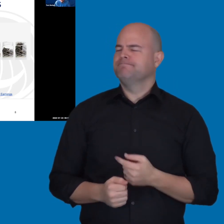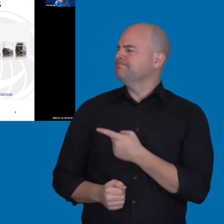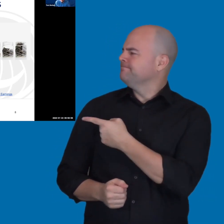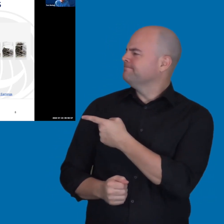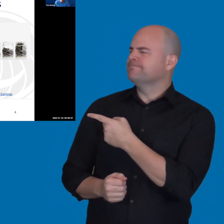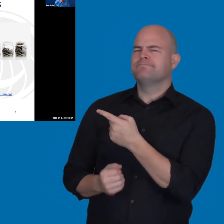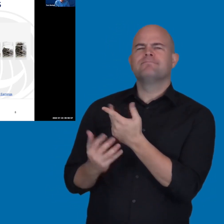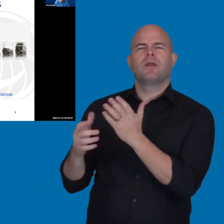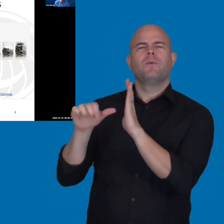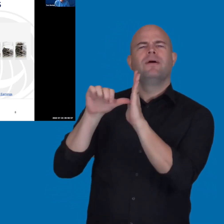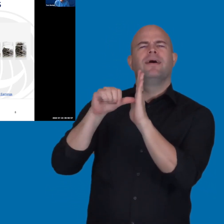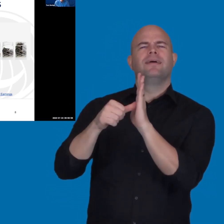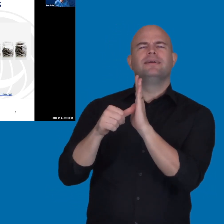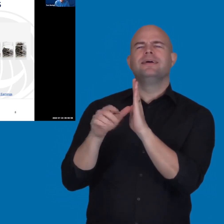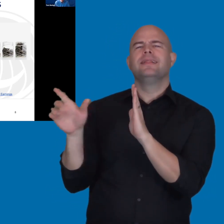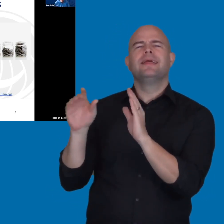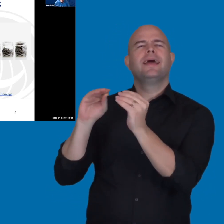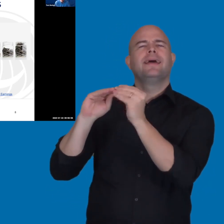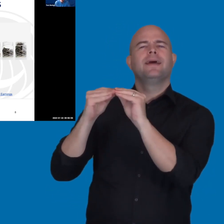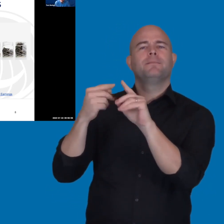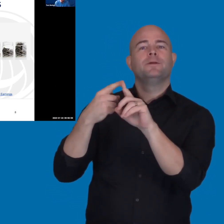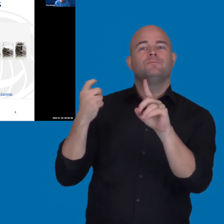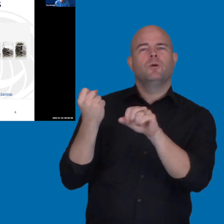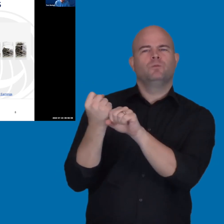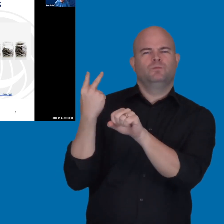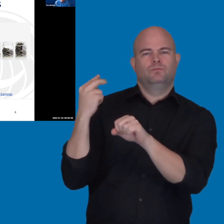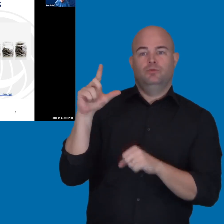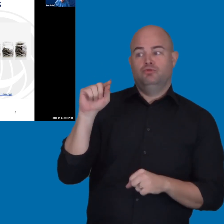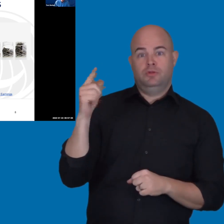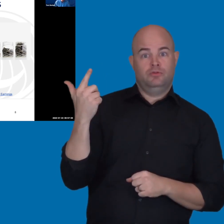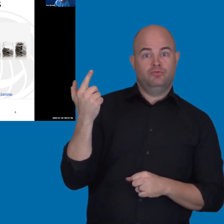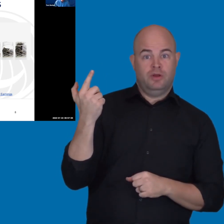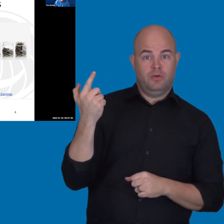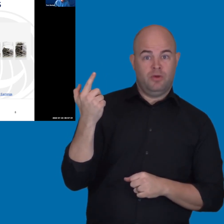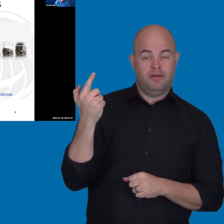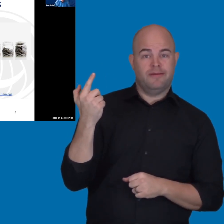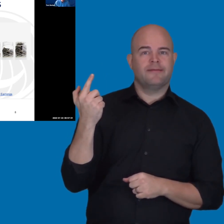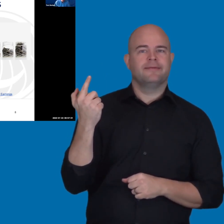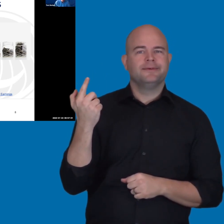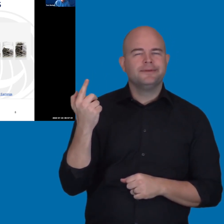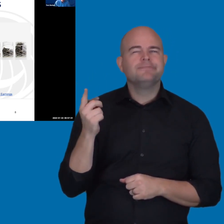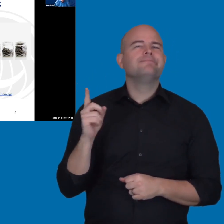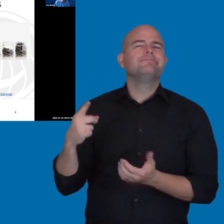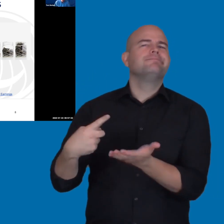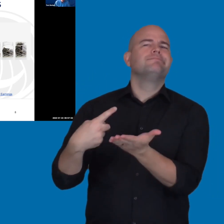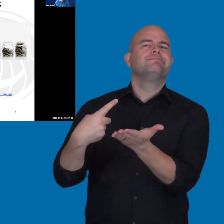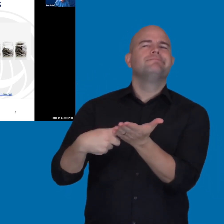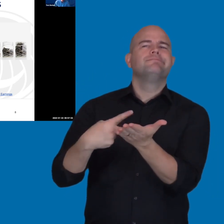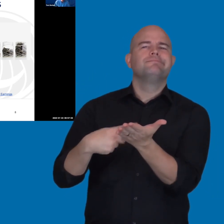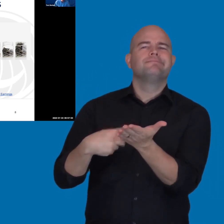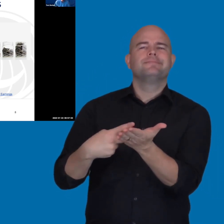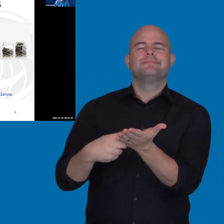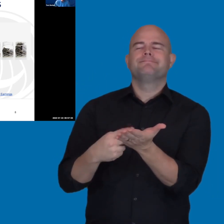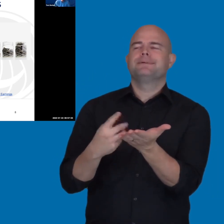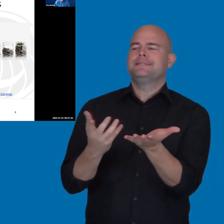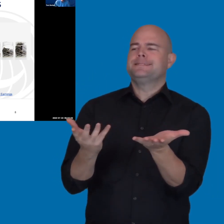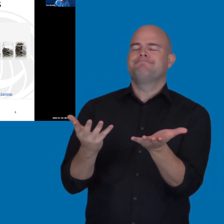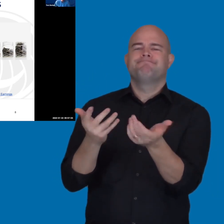These are statistics from 2021 that kind of talk about some